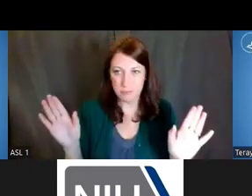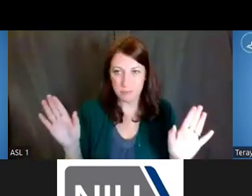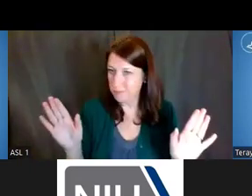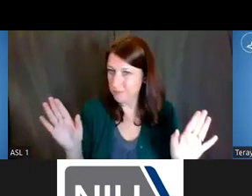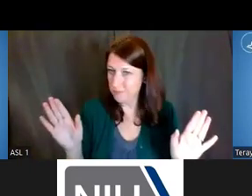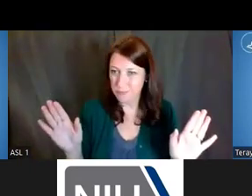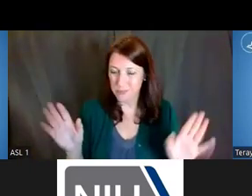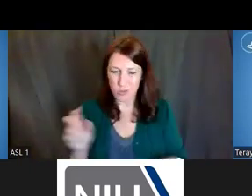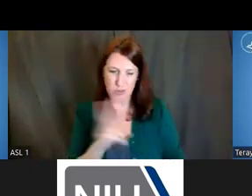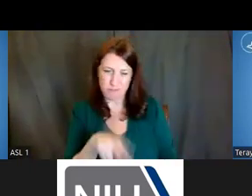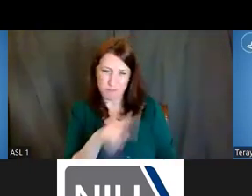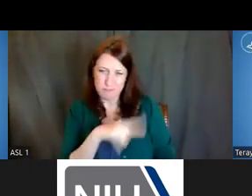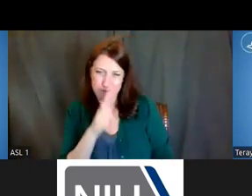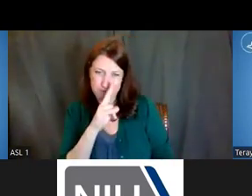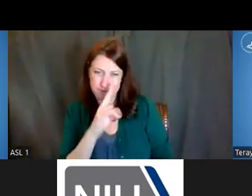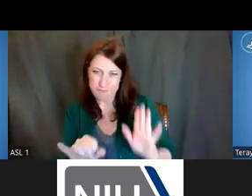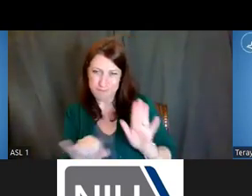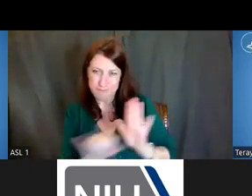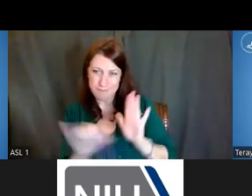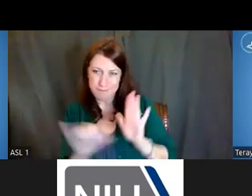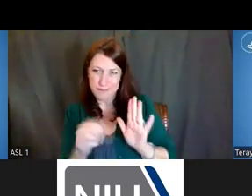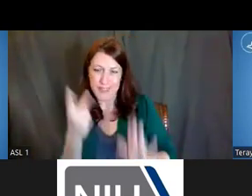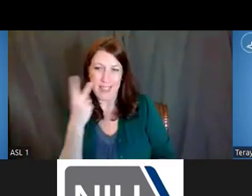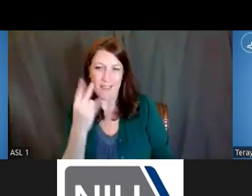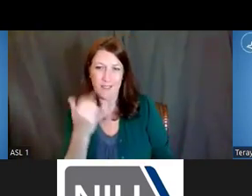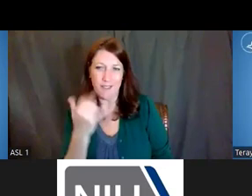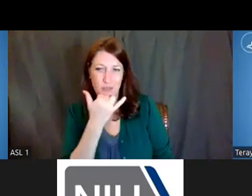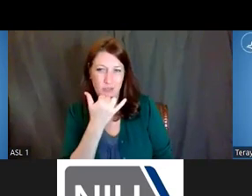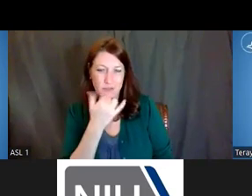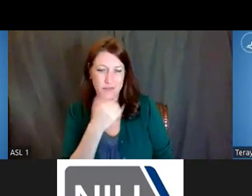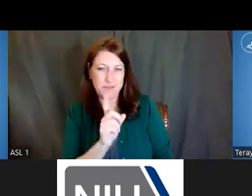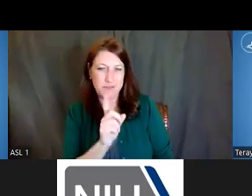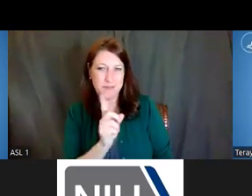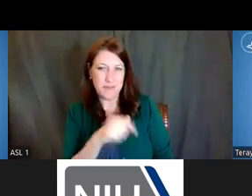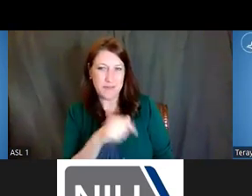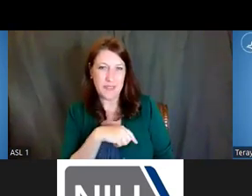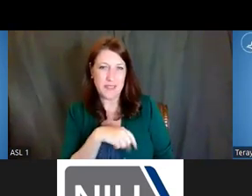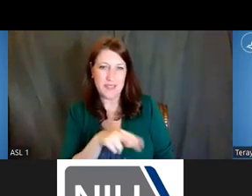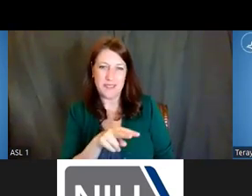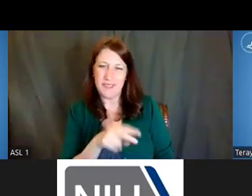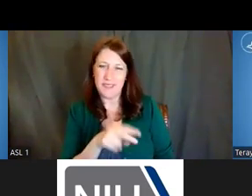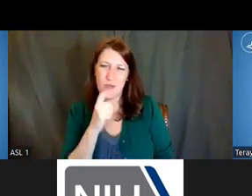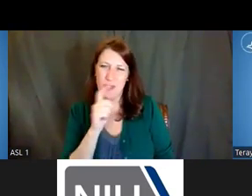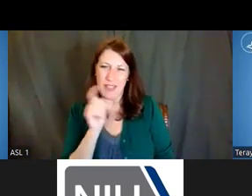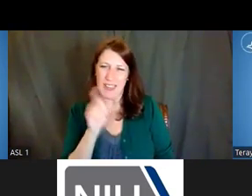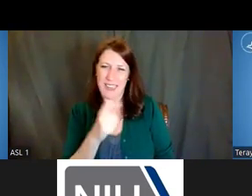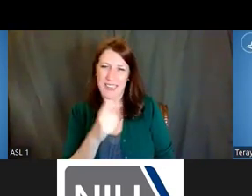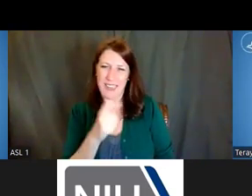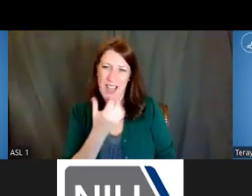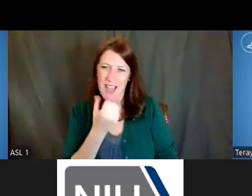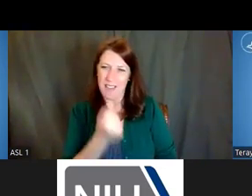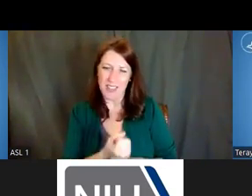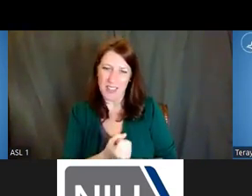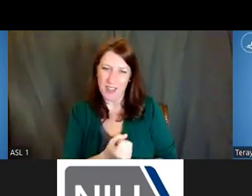that just like a clear glass, right? They're going to see that this person doesn't really need five years for that. Dr. Lauren Hill: Right.